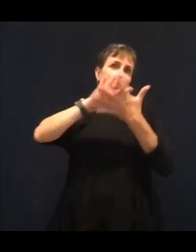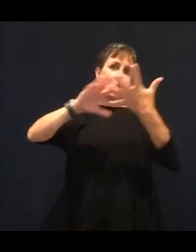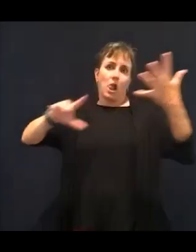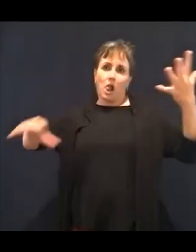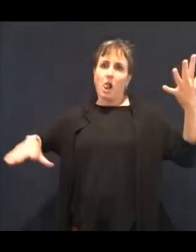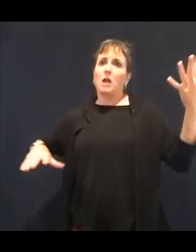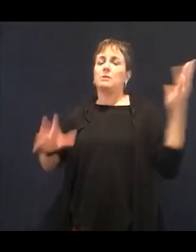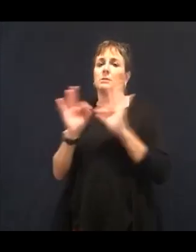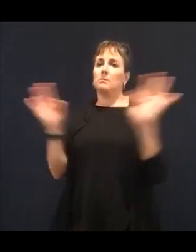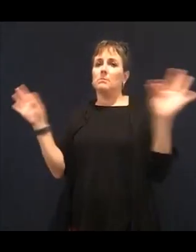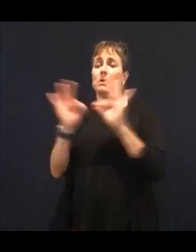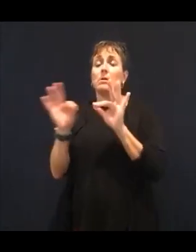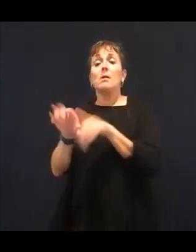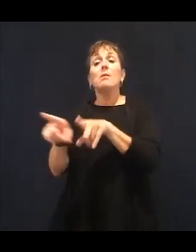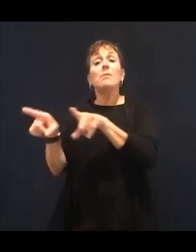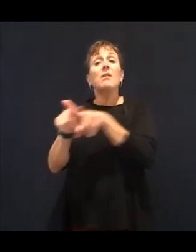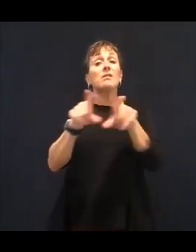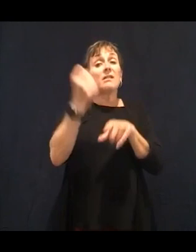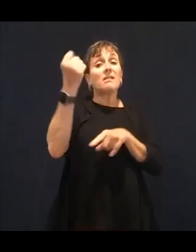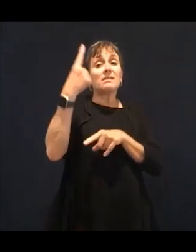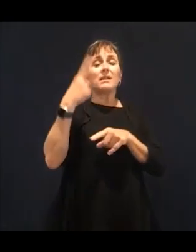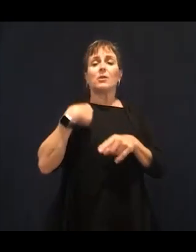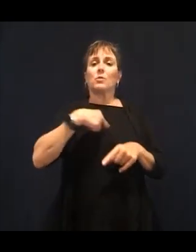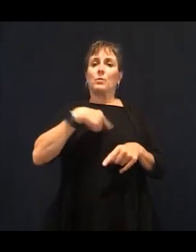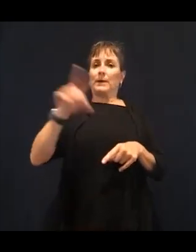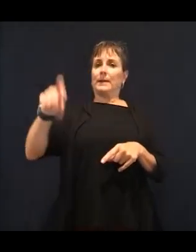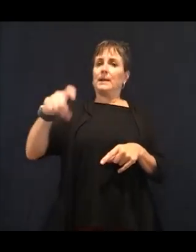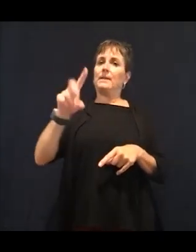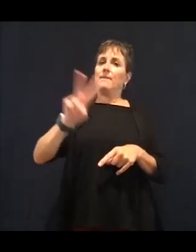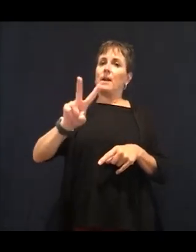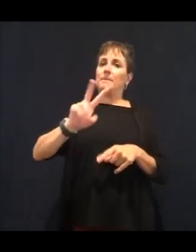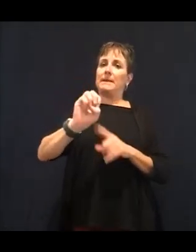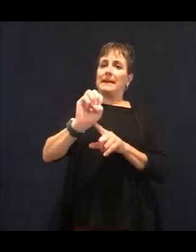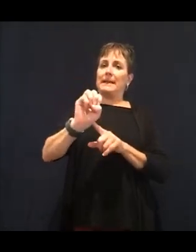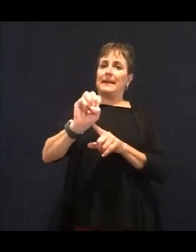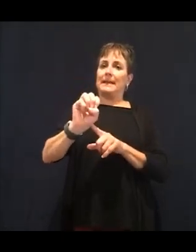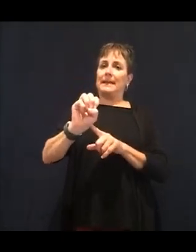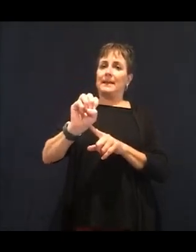are all vitamins that I'm talking to you about, that aid in eye